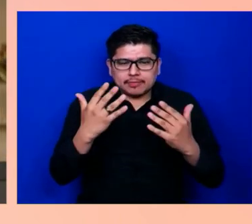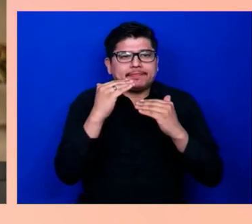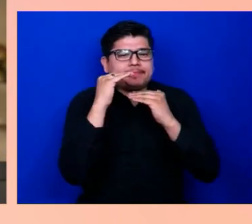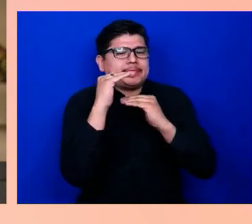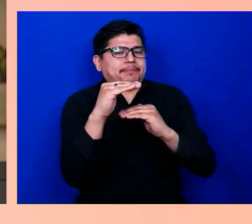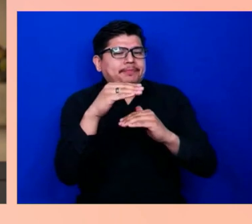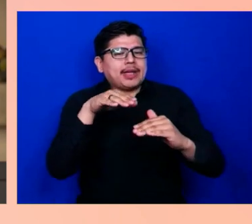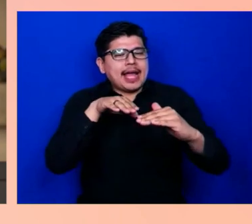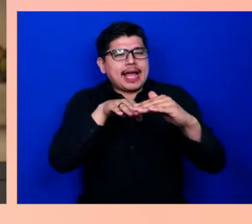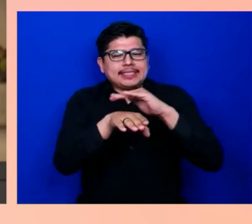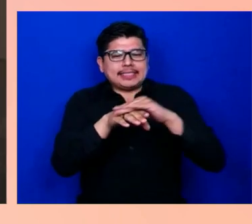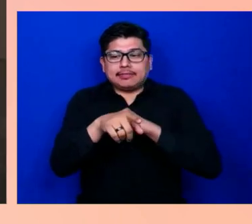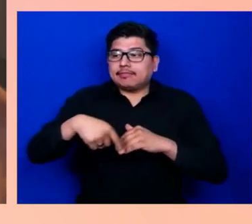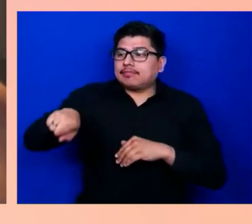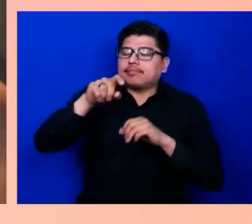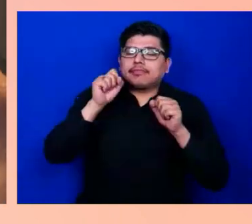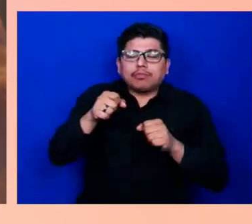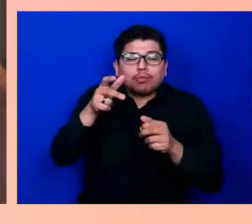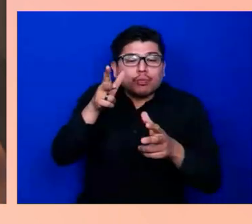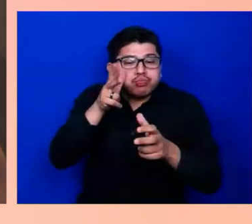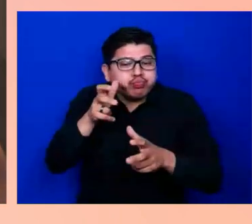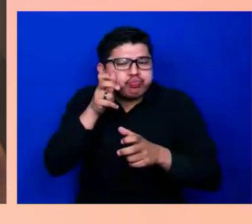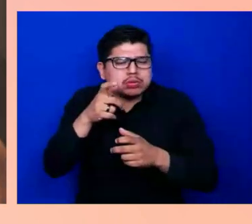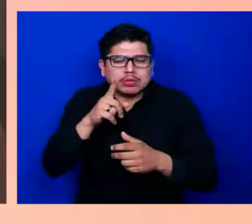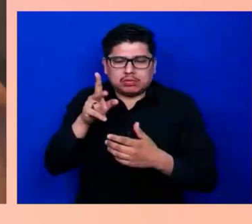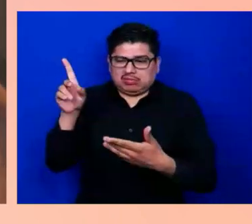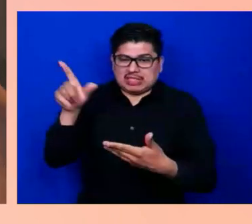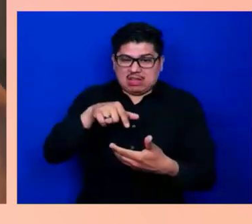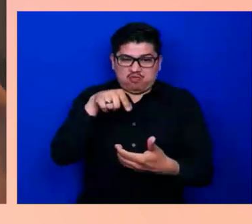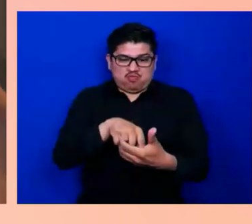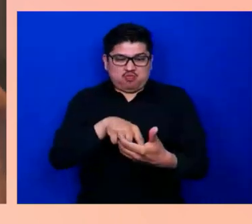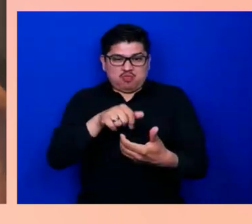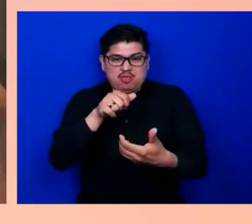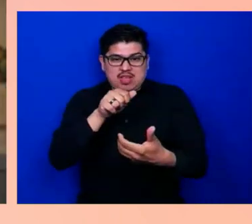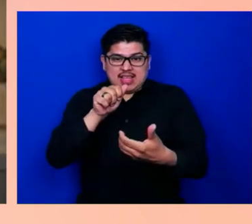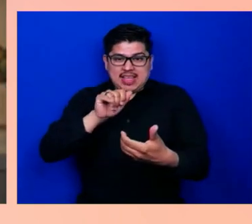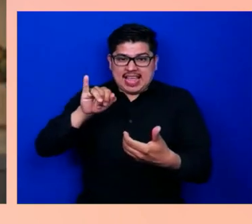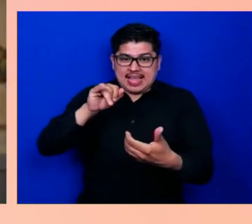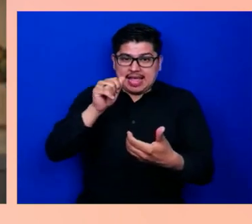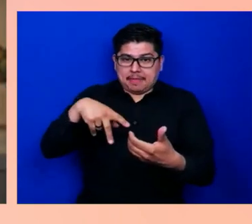Download the Seeing AI app and scan Haleon barcodes to hear spoken product information.